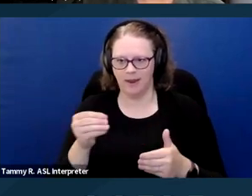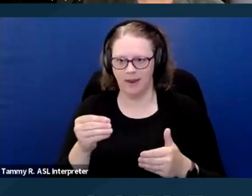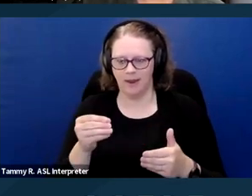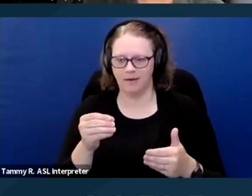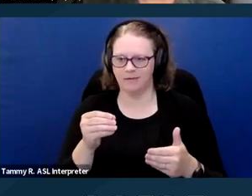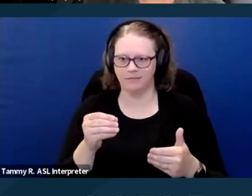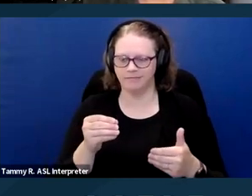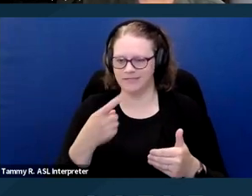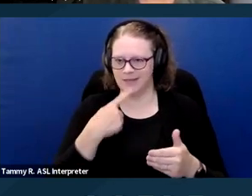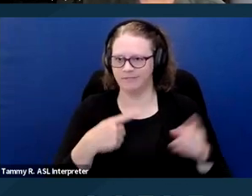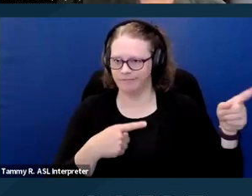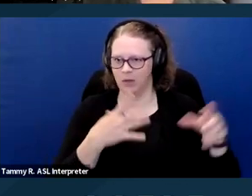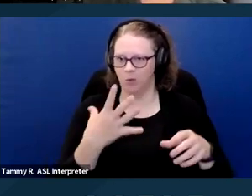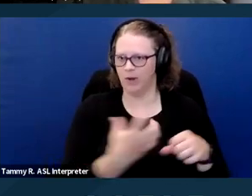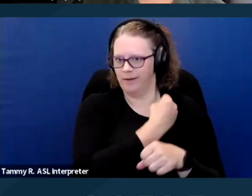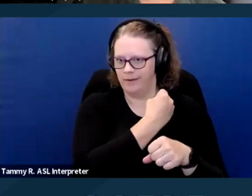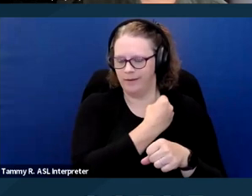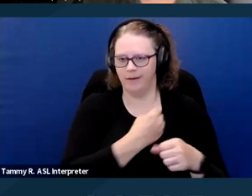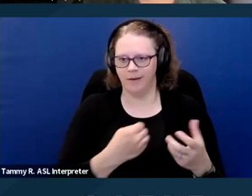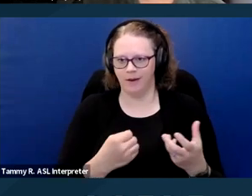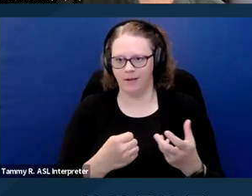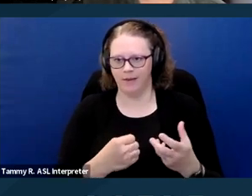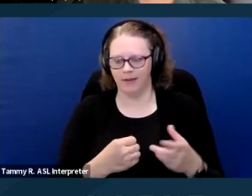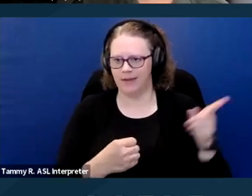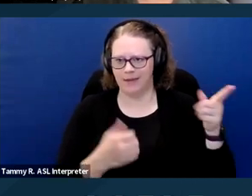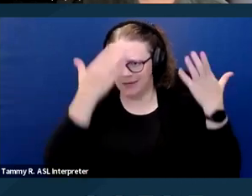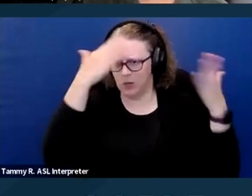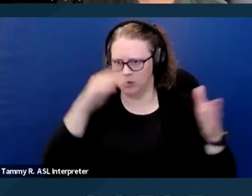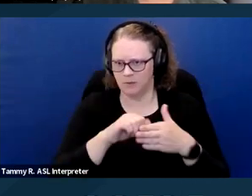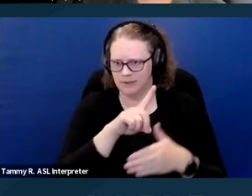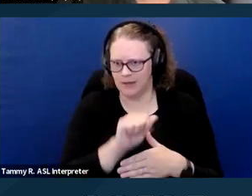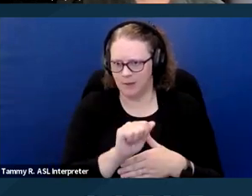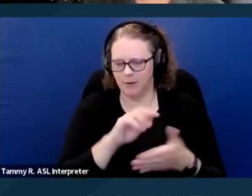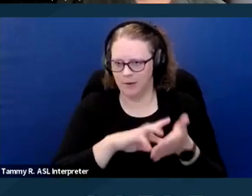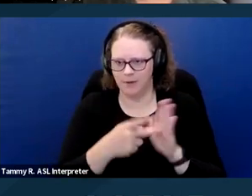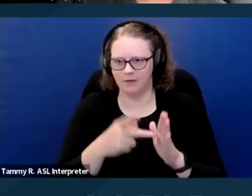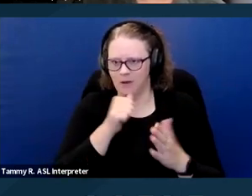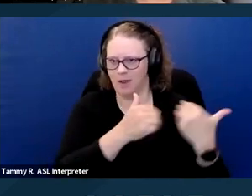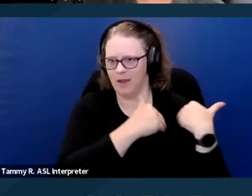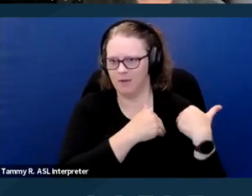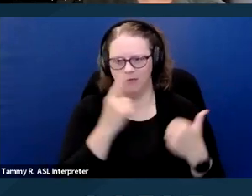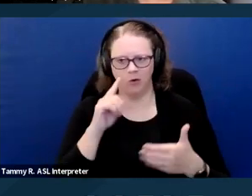finding that Mr. Bresler had no knowledge of her disability, therefore he was not liable for discrimination.